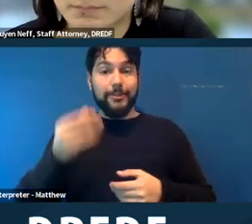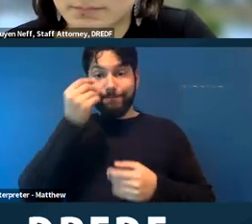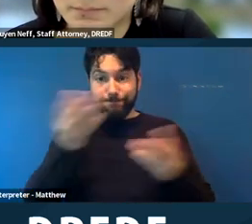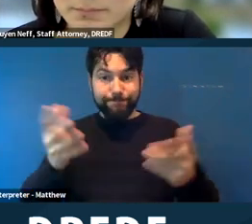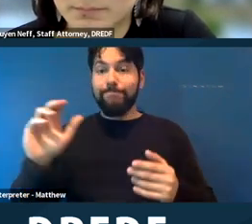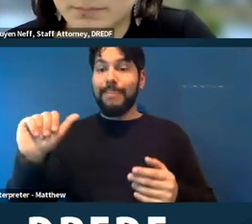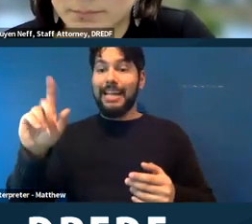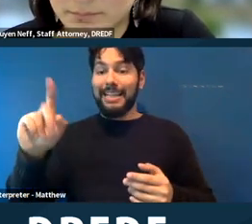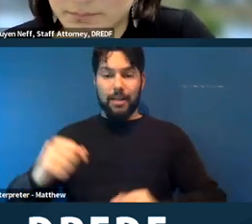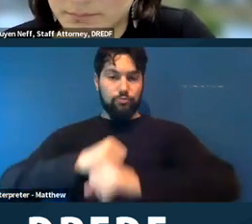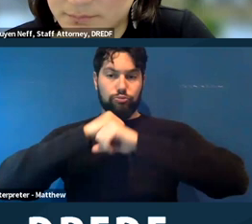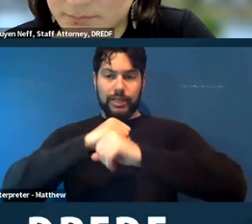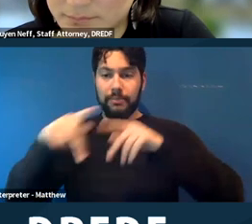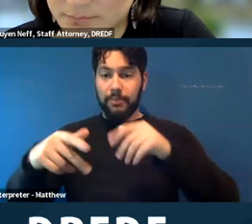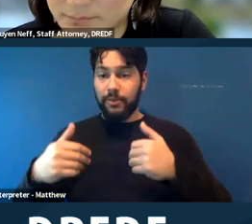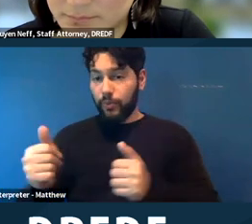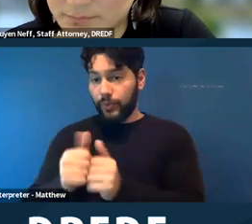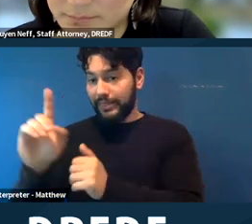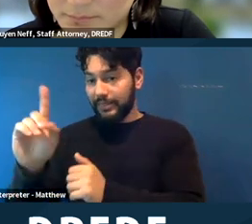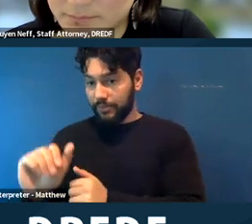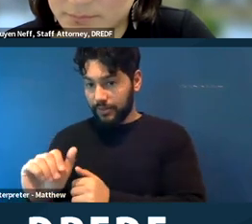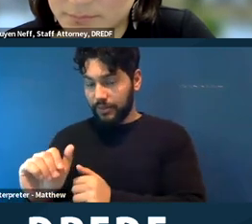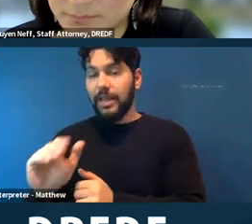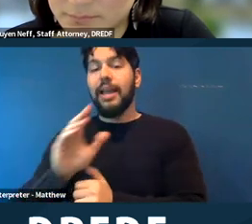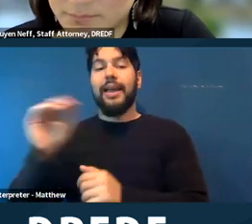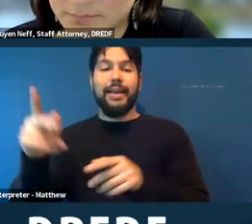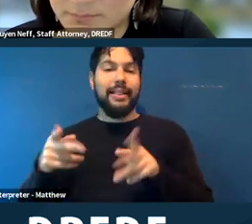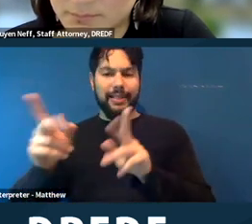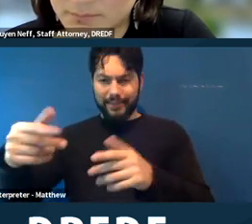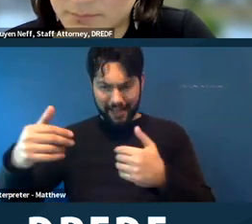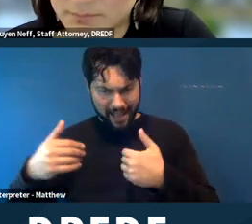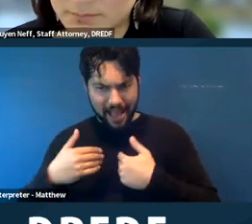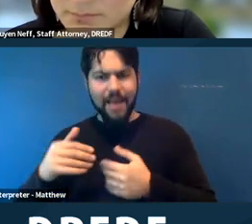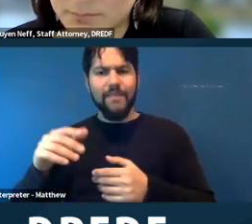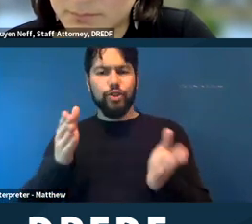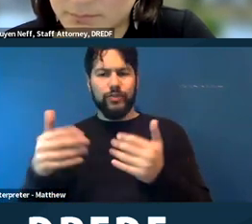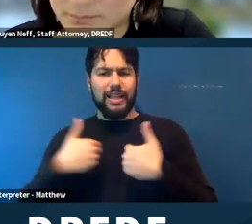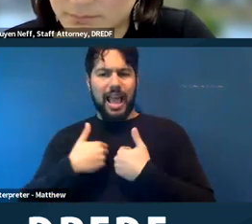people with disabilities and allows them to have their service animals with them in shelters.